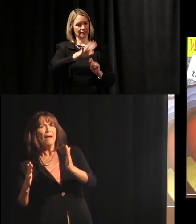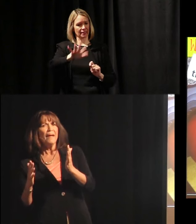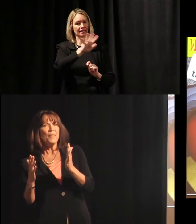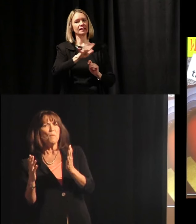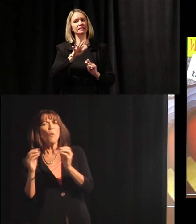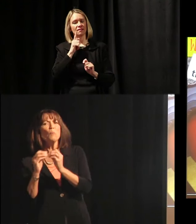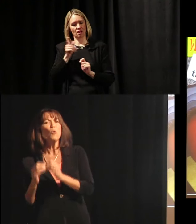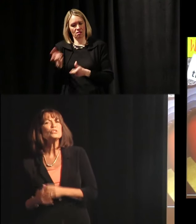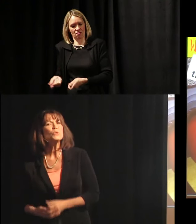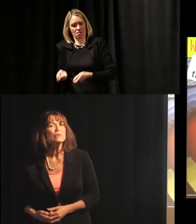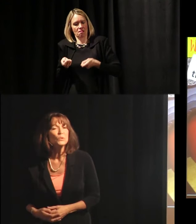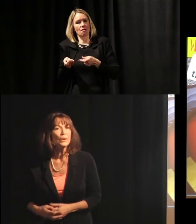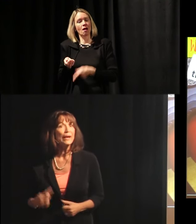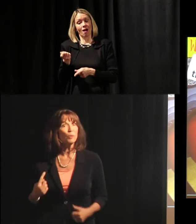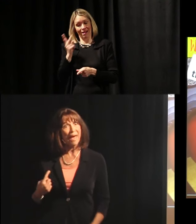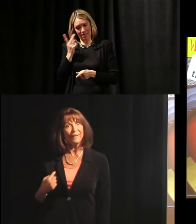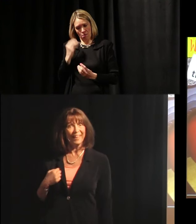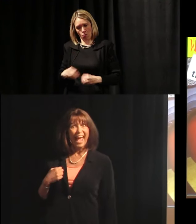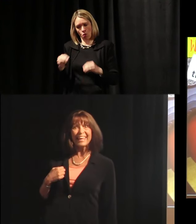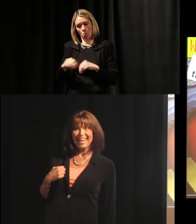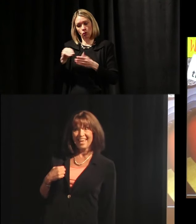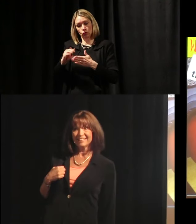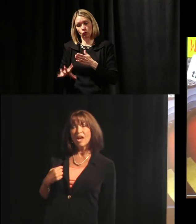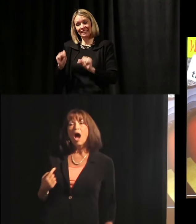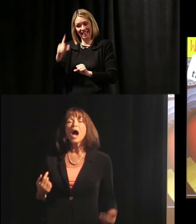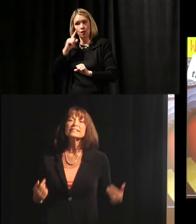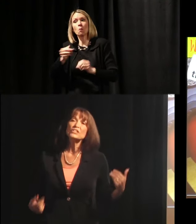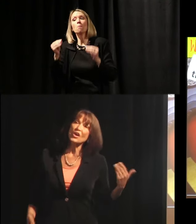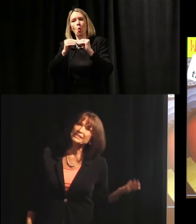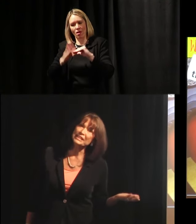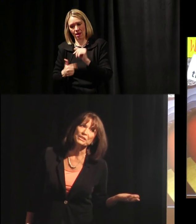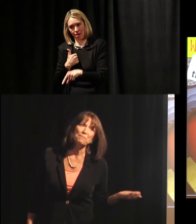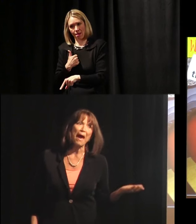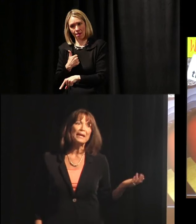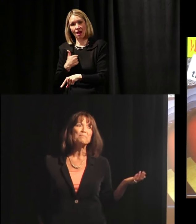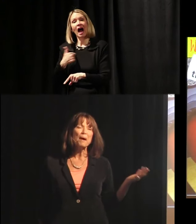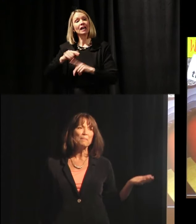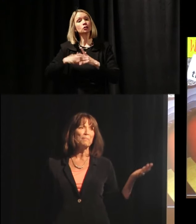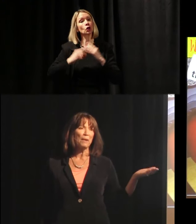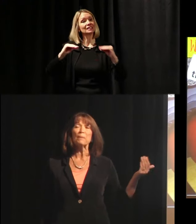There are more and more students who can hear better than I can. I started teaching back in –